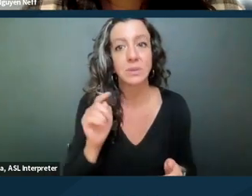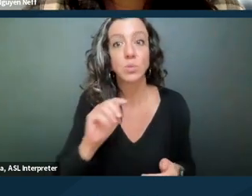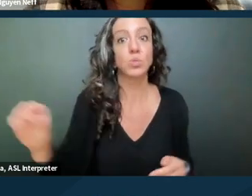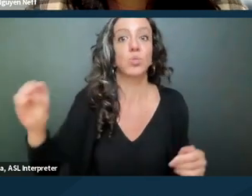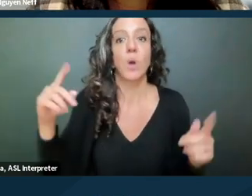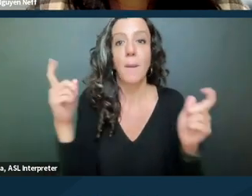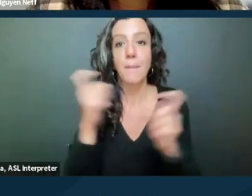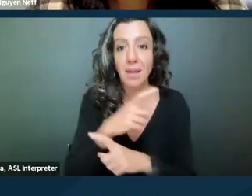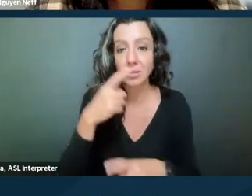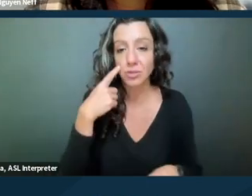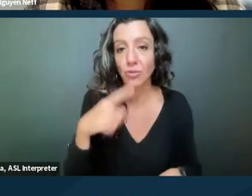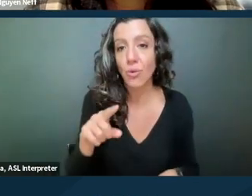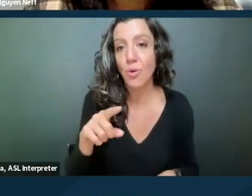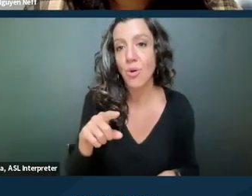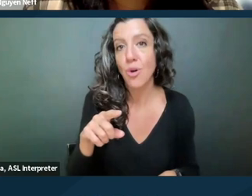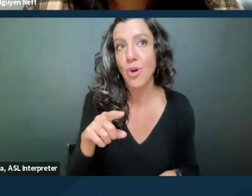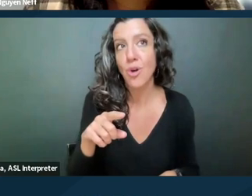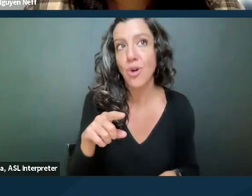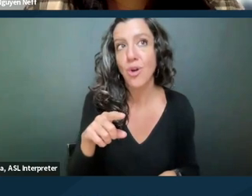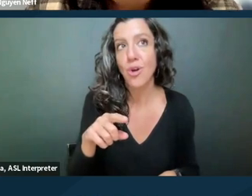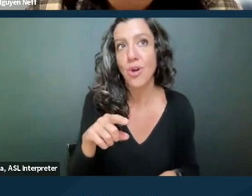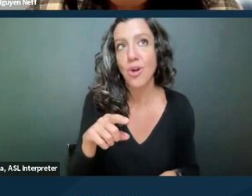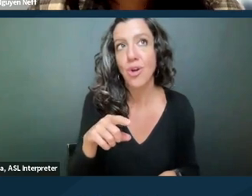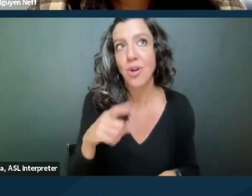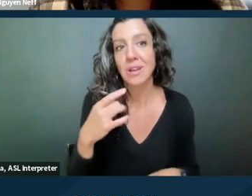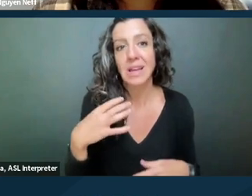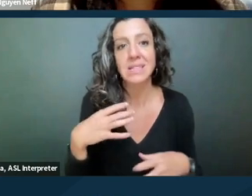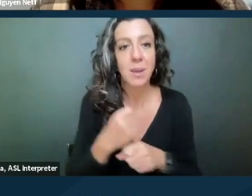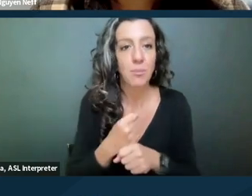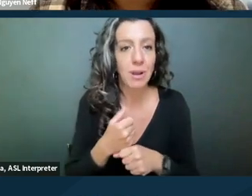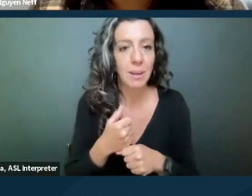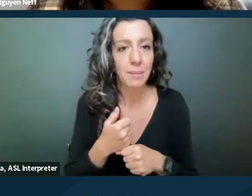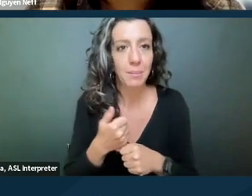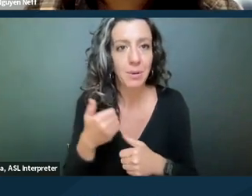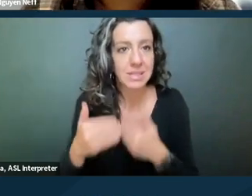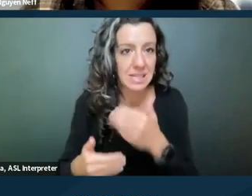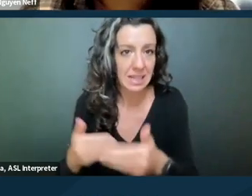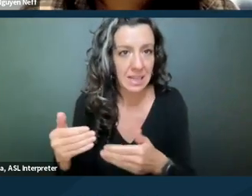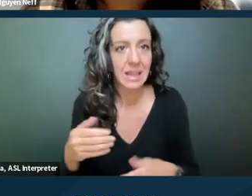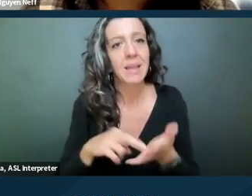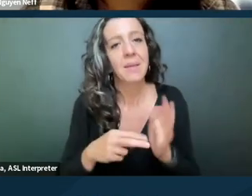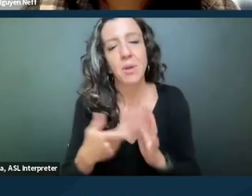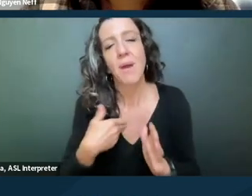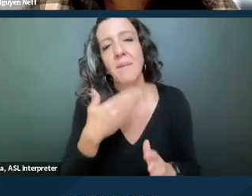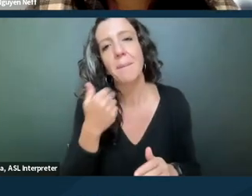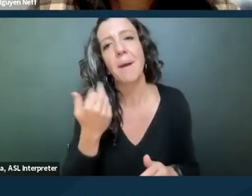for a summary proceeding, you might have a better basis to stay an unlawful detainer